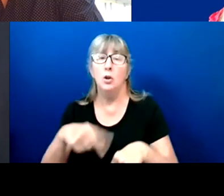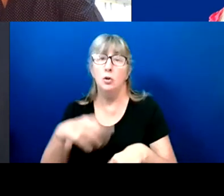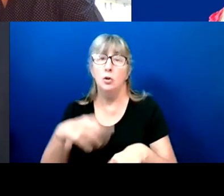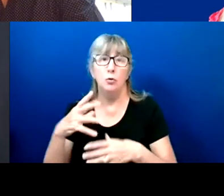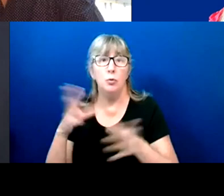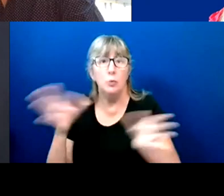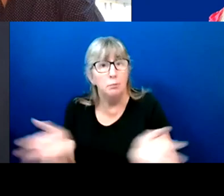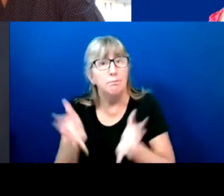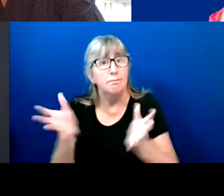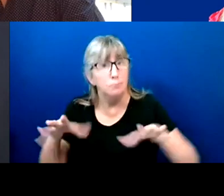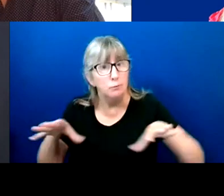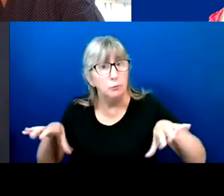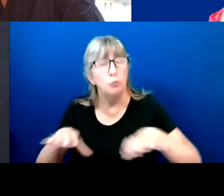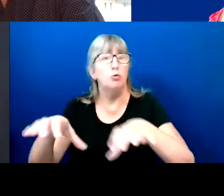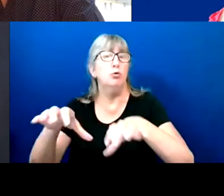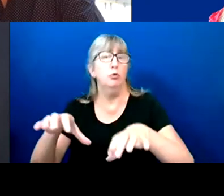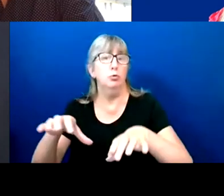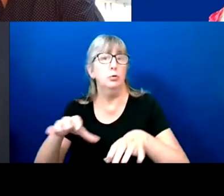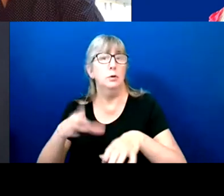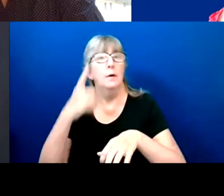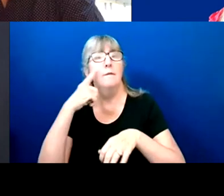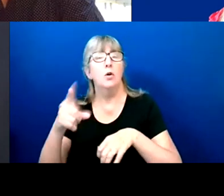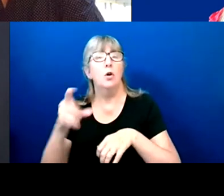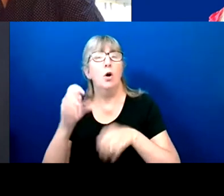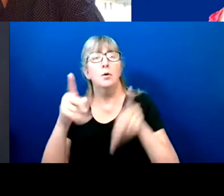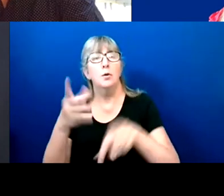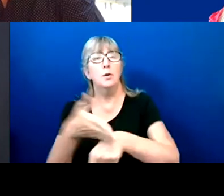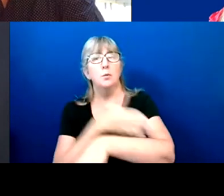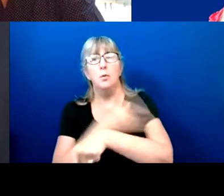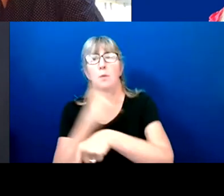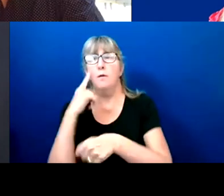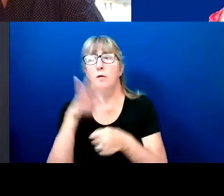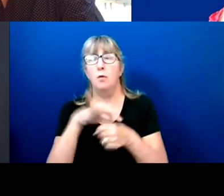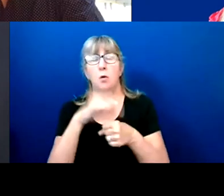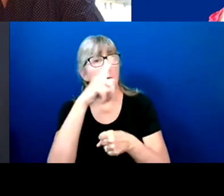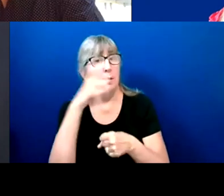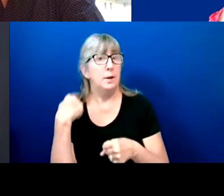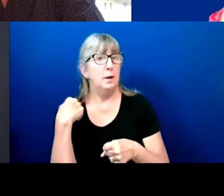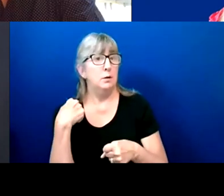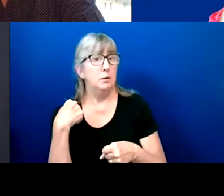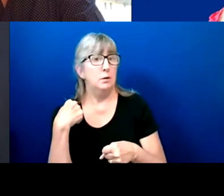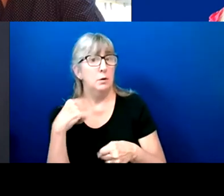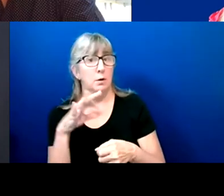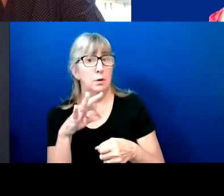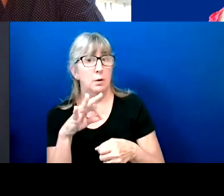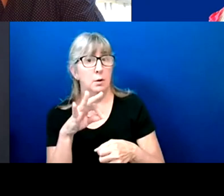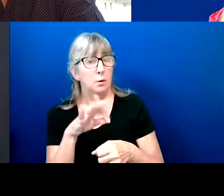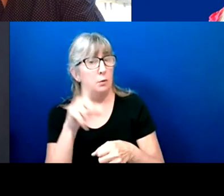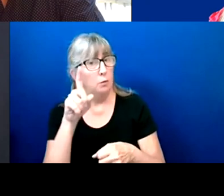we can improve our opportunities to vote. Because voting, we need to work on this thing.